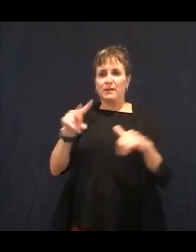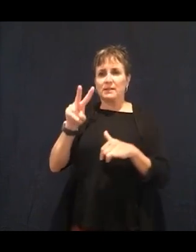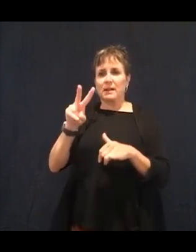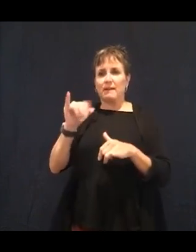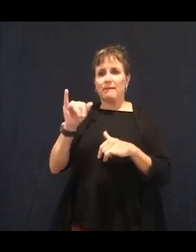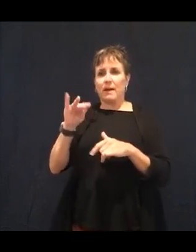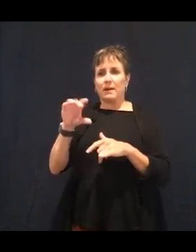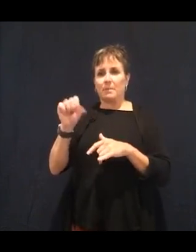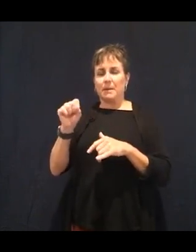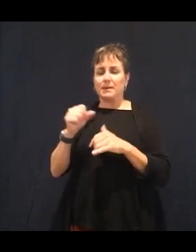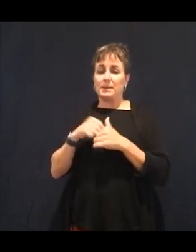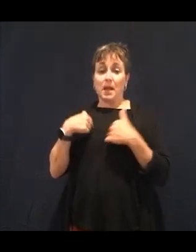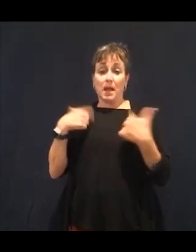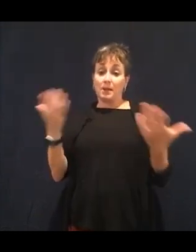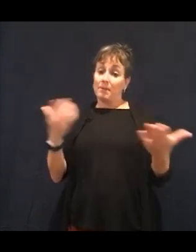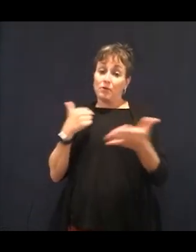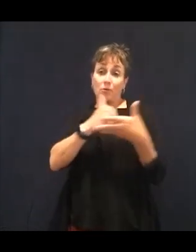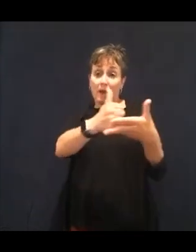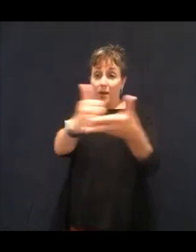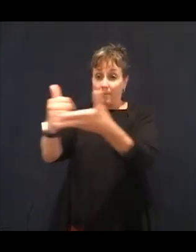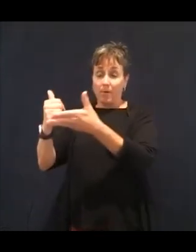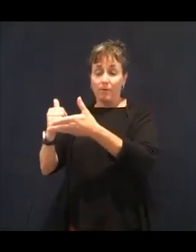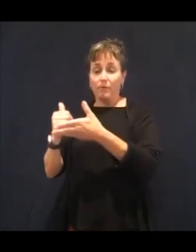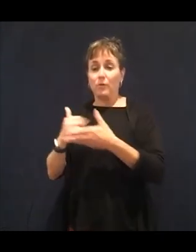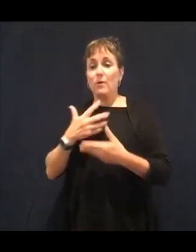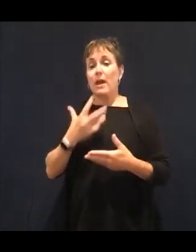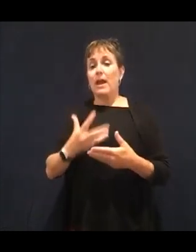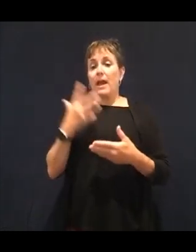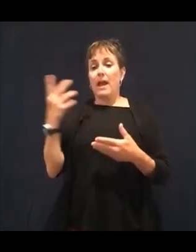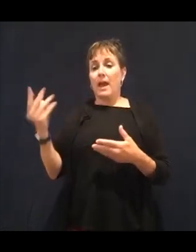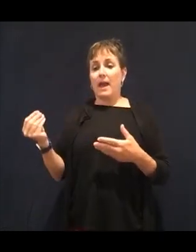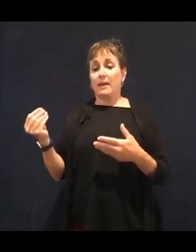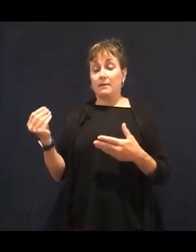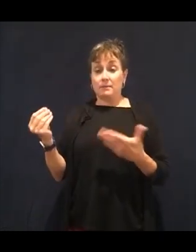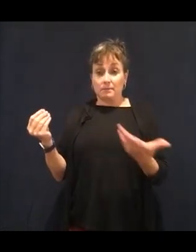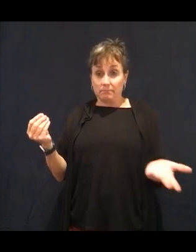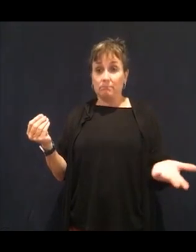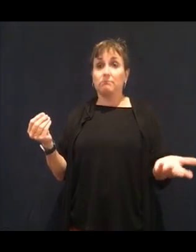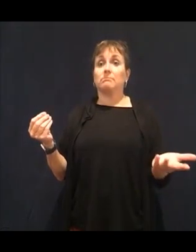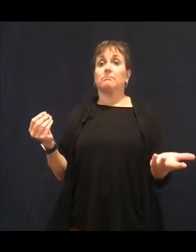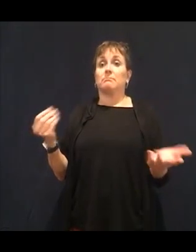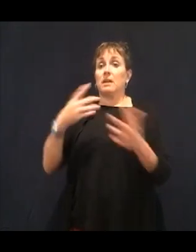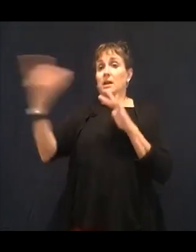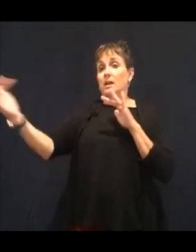out to me. And thank you so much for having me on today and letting me